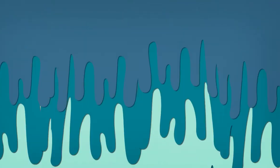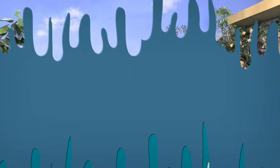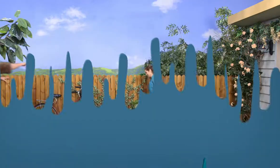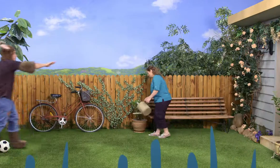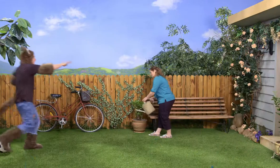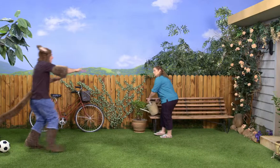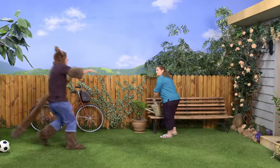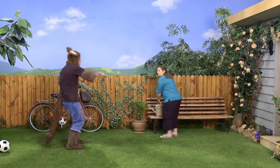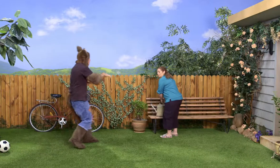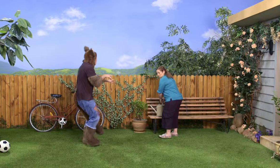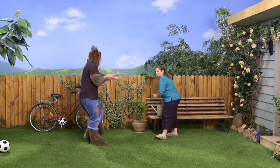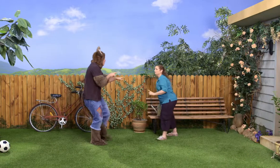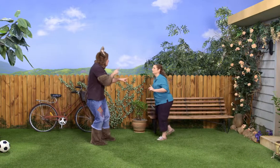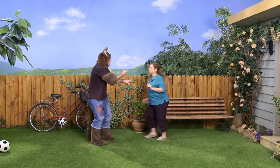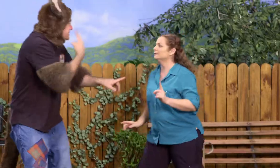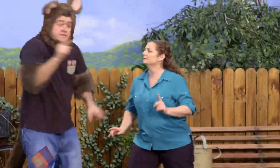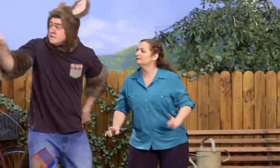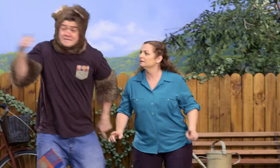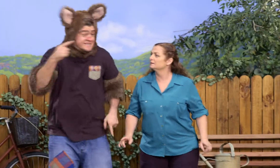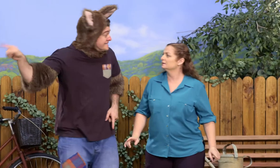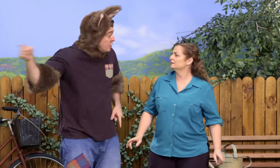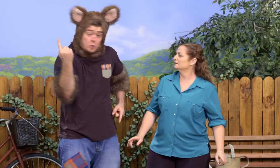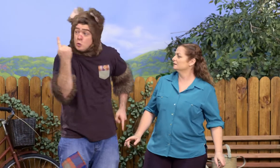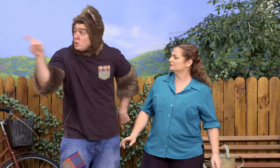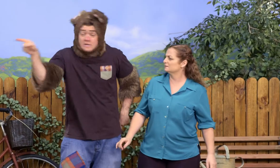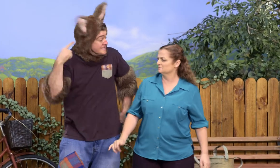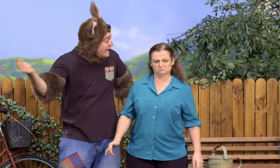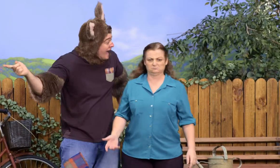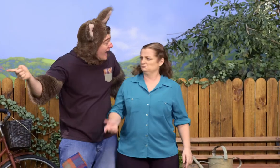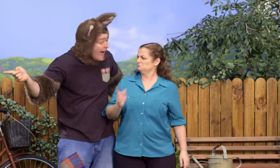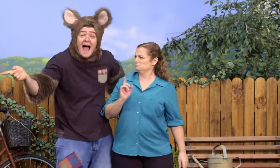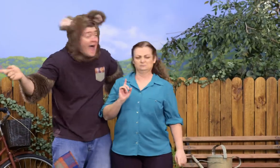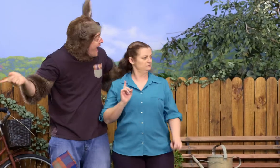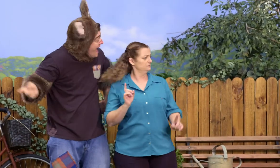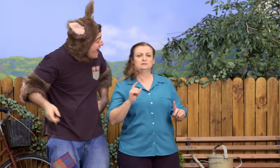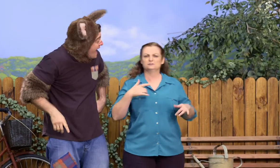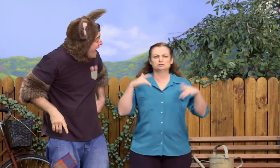Sally, Sally, Sally. What? Did you see who that was? No.